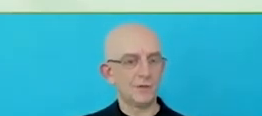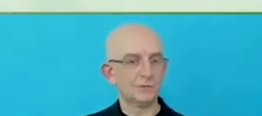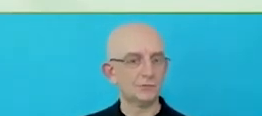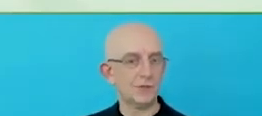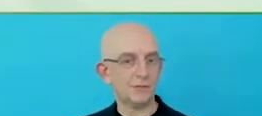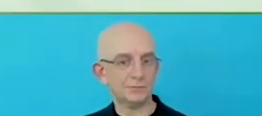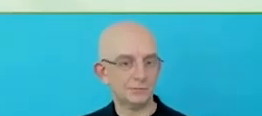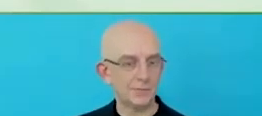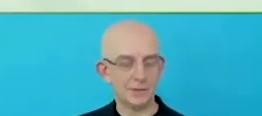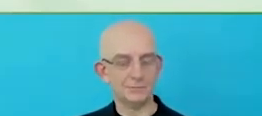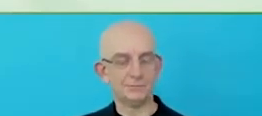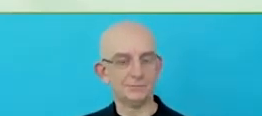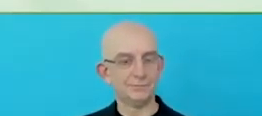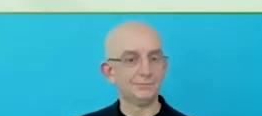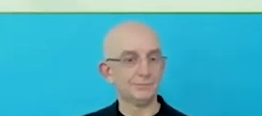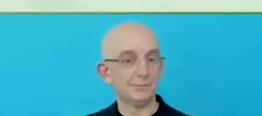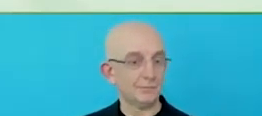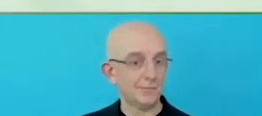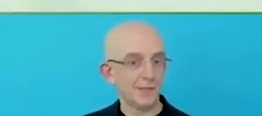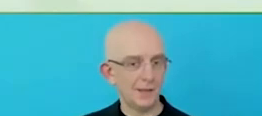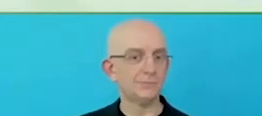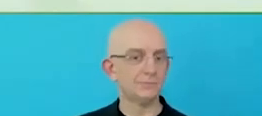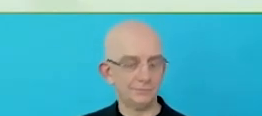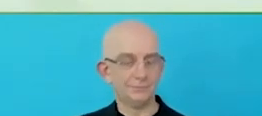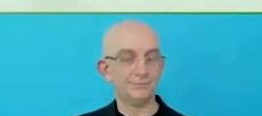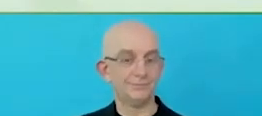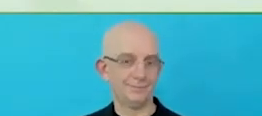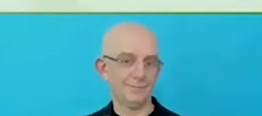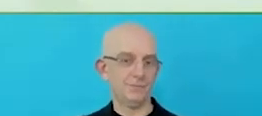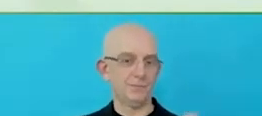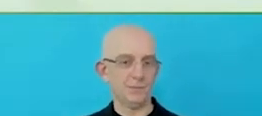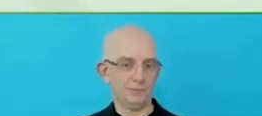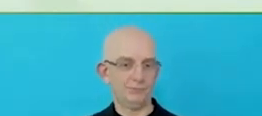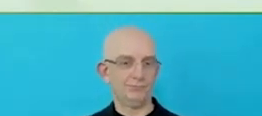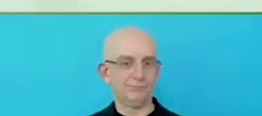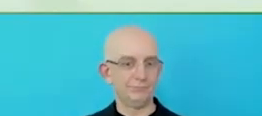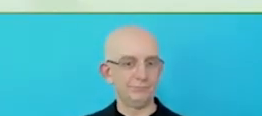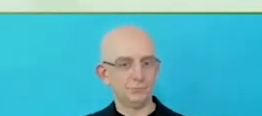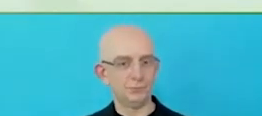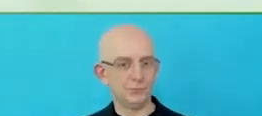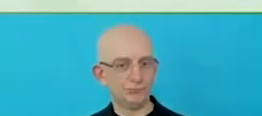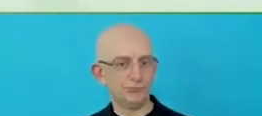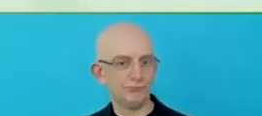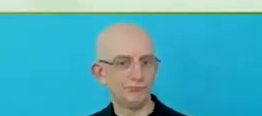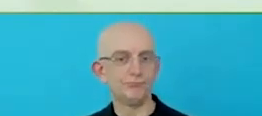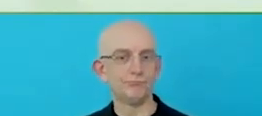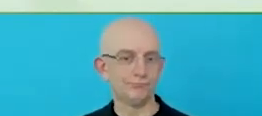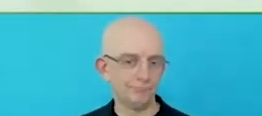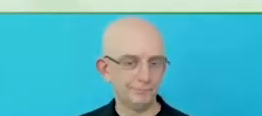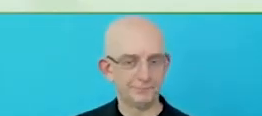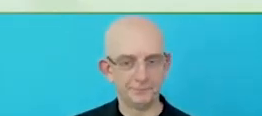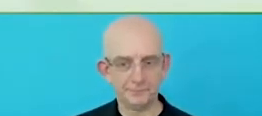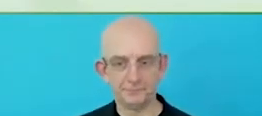We operate across over 100 countries in the world. Our aspiration really is no matter where you are in the world.